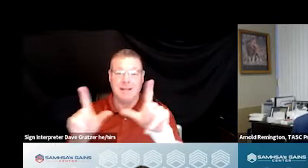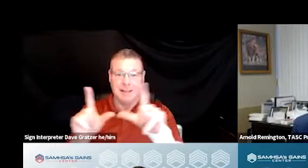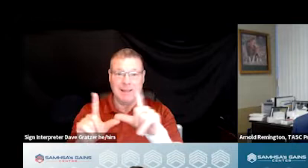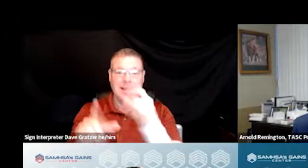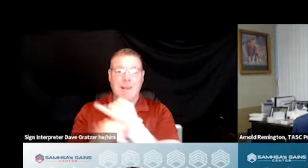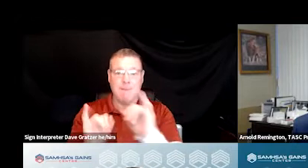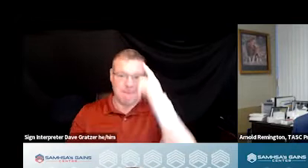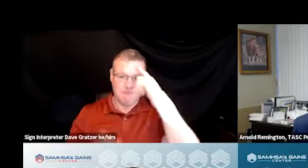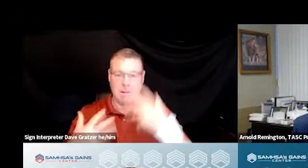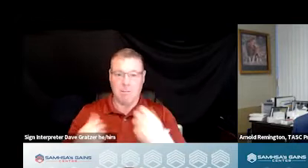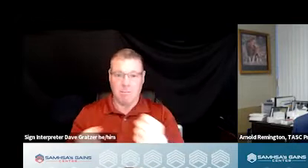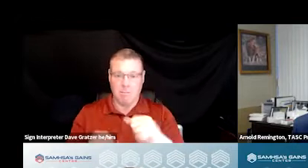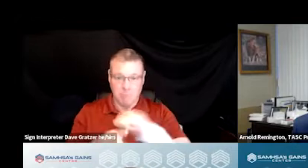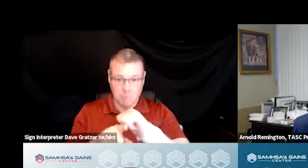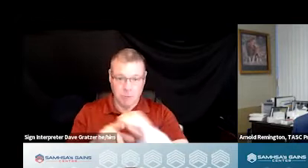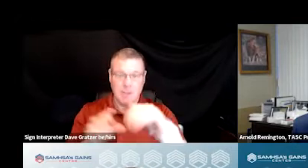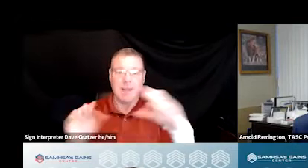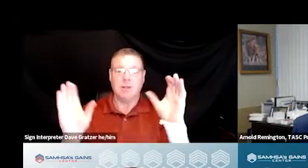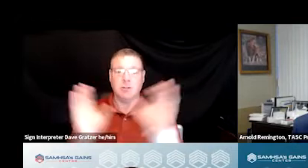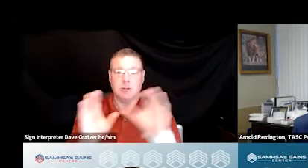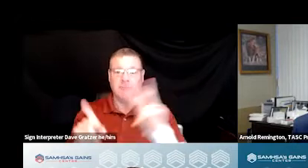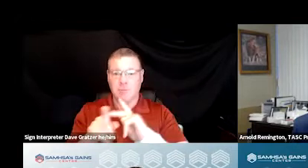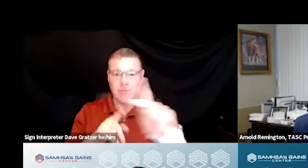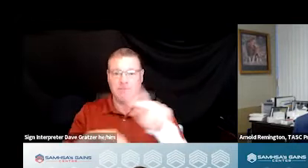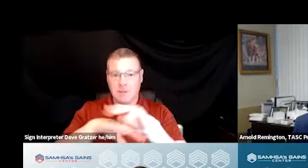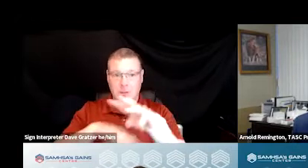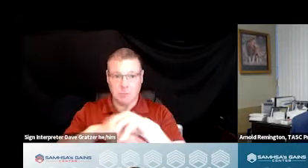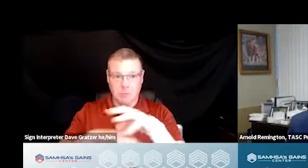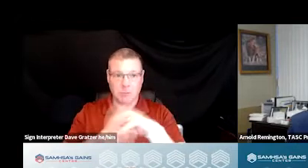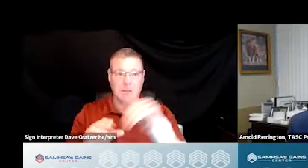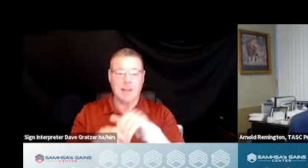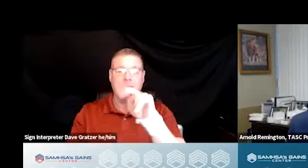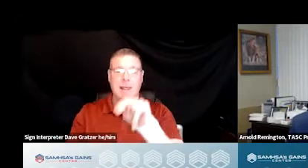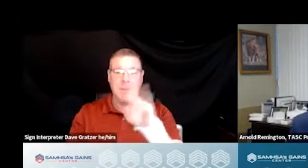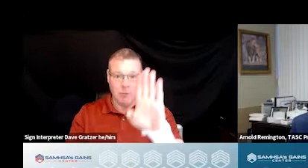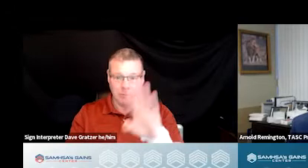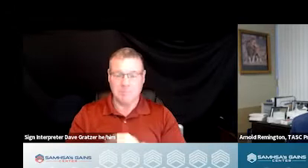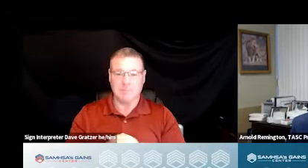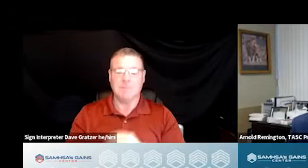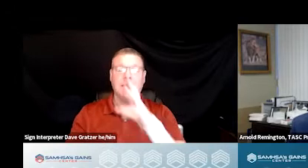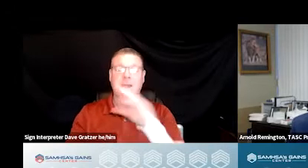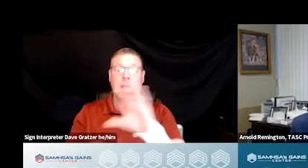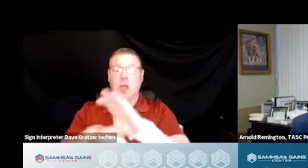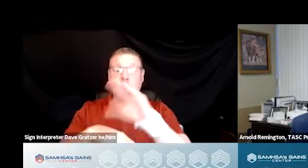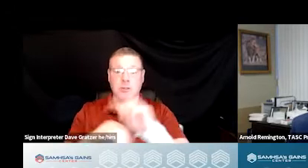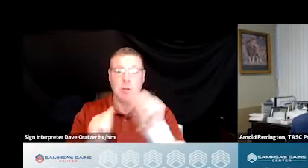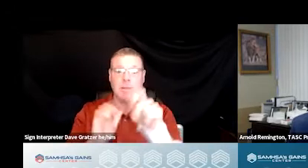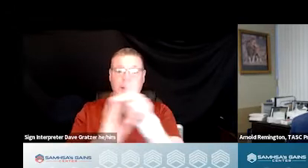mental health practitioner and certified professional counselor in Nebraska and a consultant with Policy Research Associates,